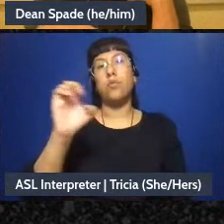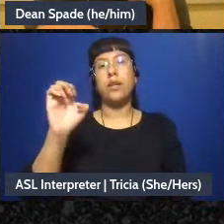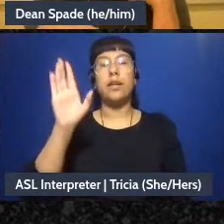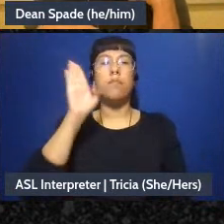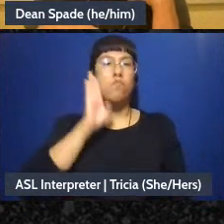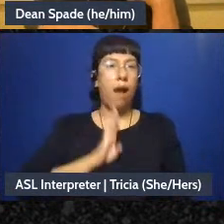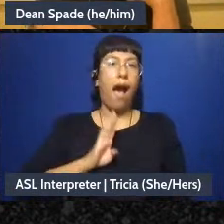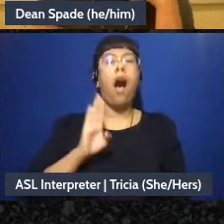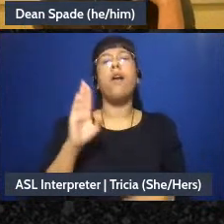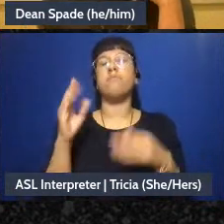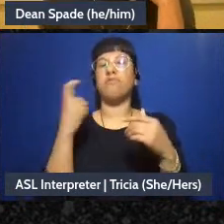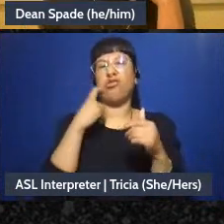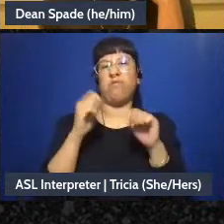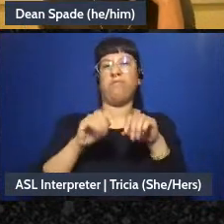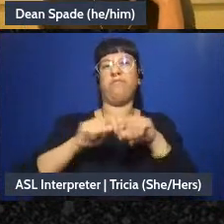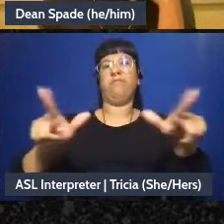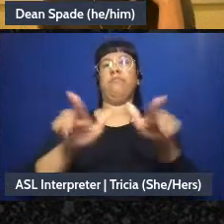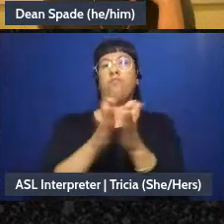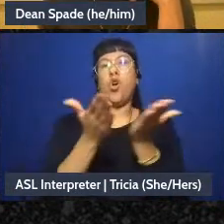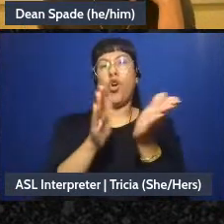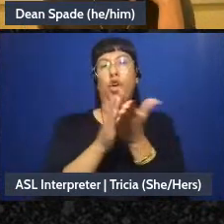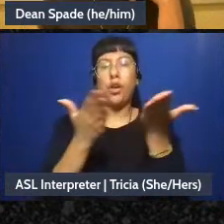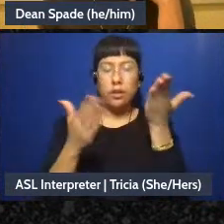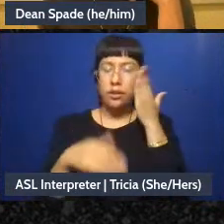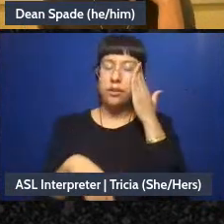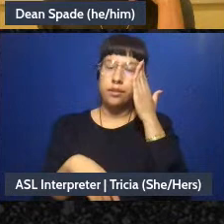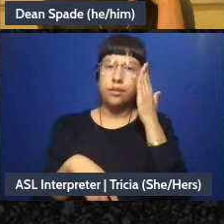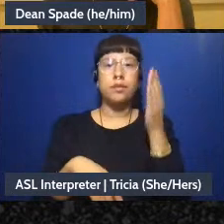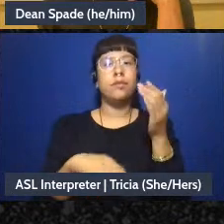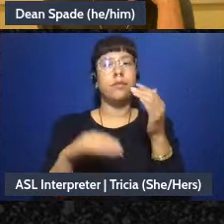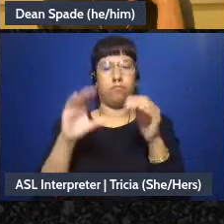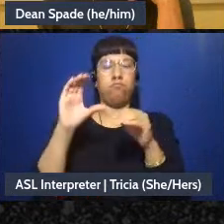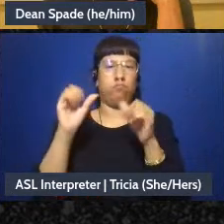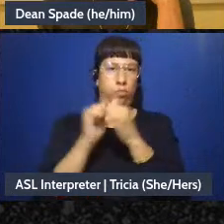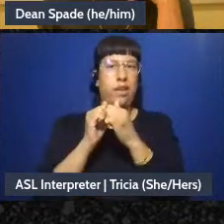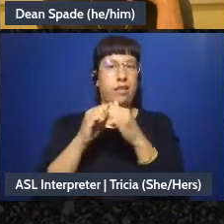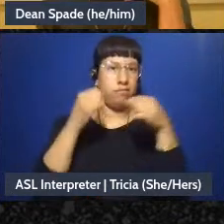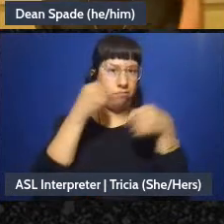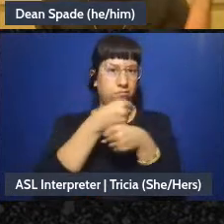um, there is Peter Gelderloso's book on On Consensus: Decision Making. I mean, there's tons